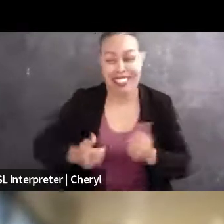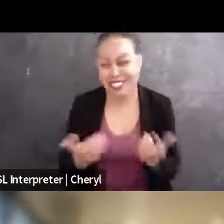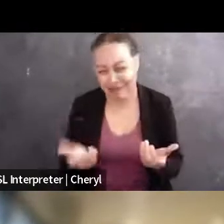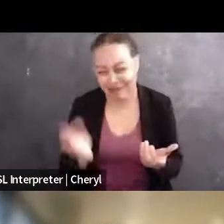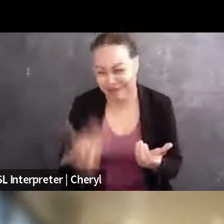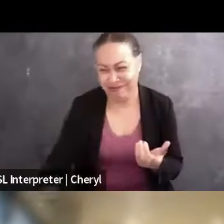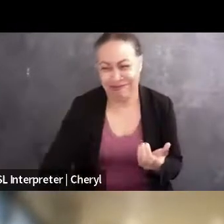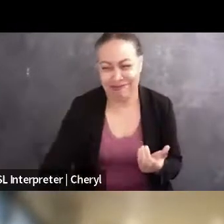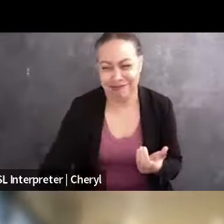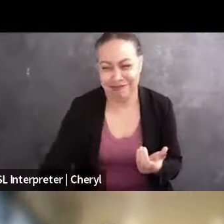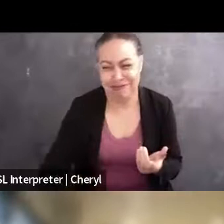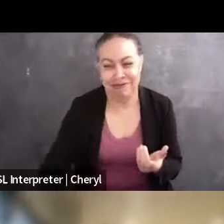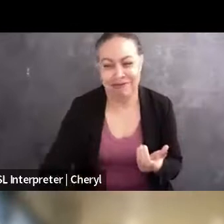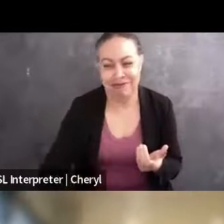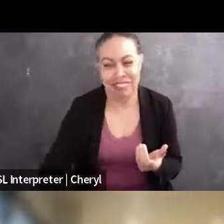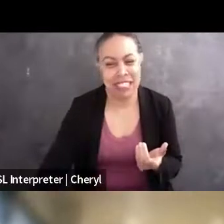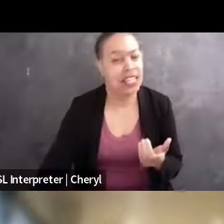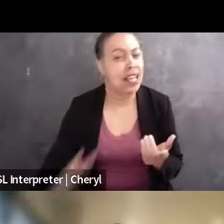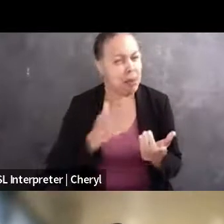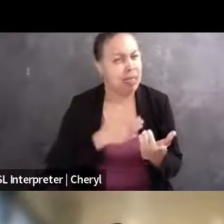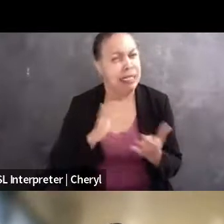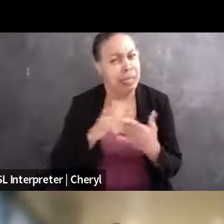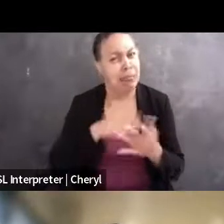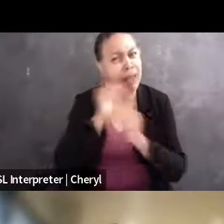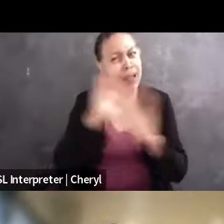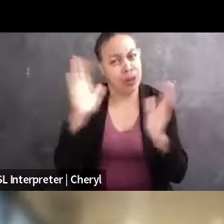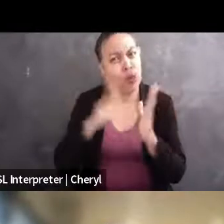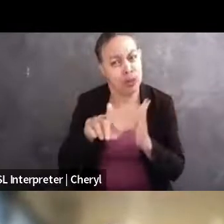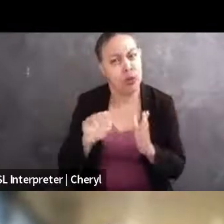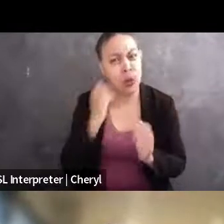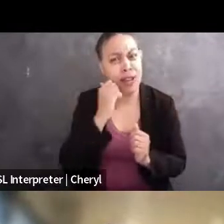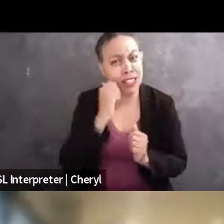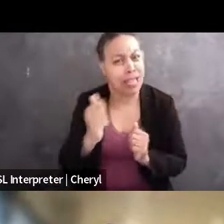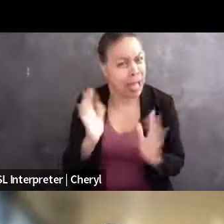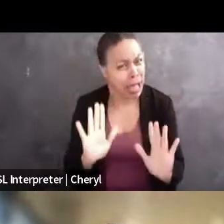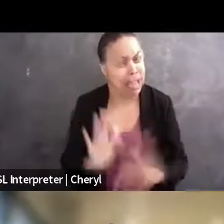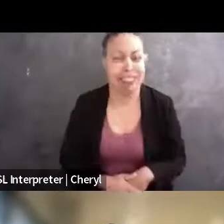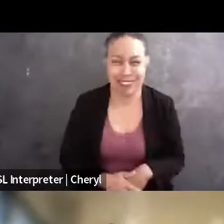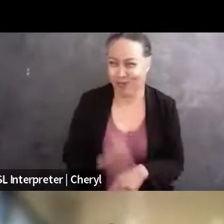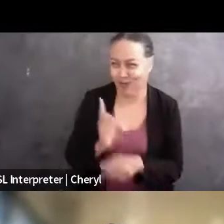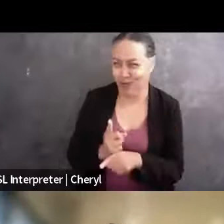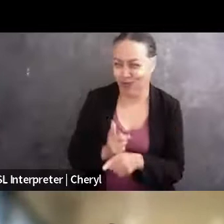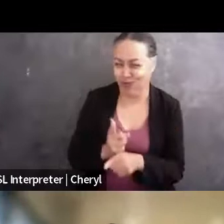Please don't disabuse me of the notion that that's what you do day-to-day. That is exactly what I do, yeah. All right, perfect, thank you.